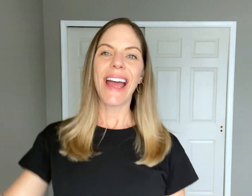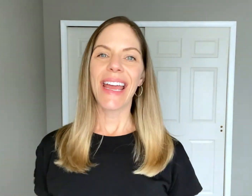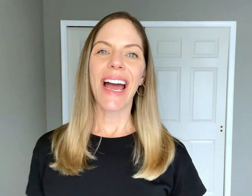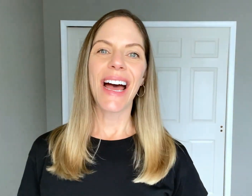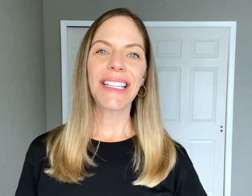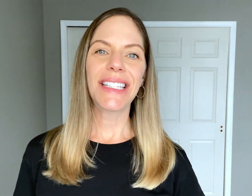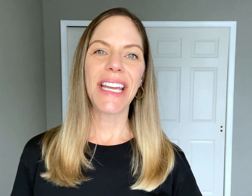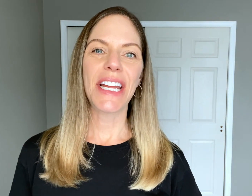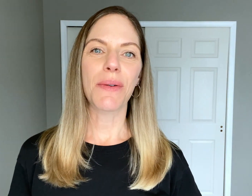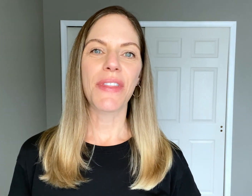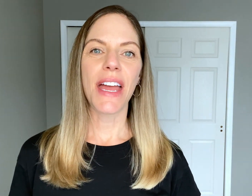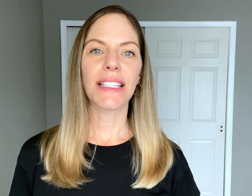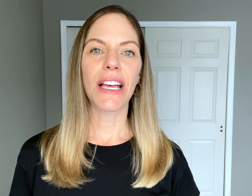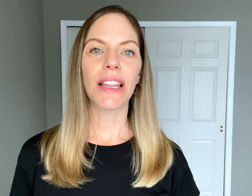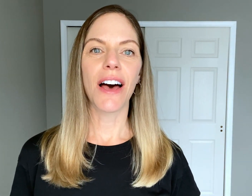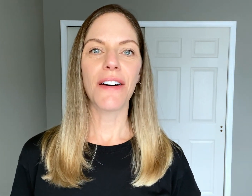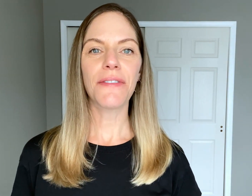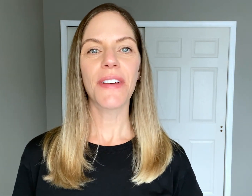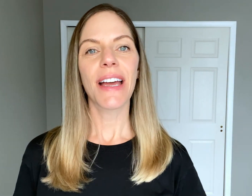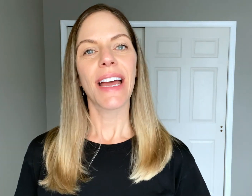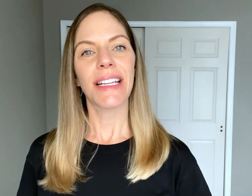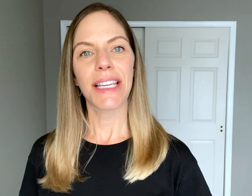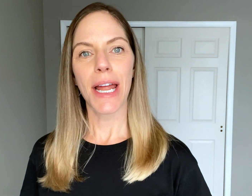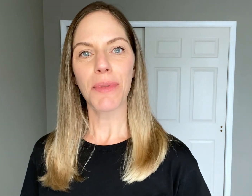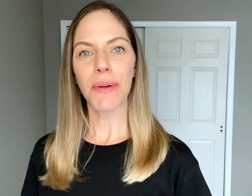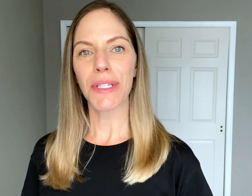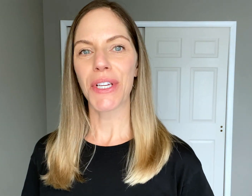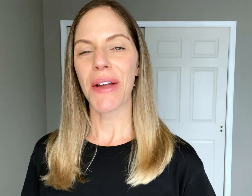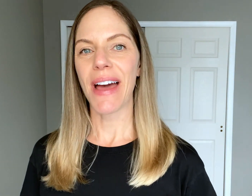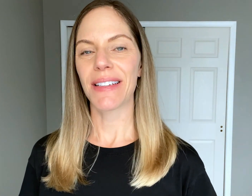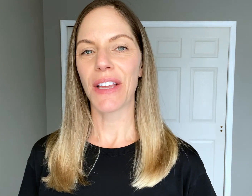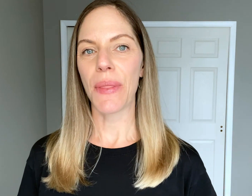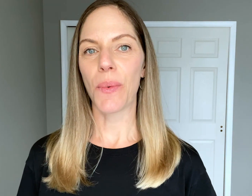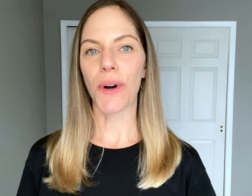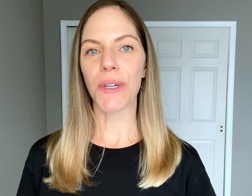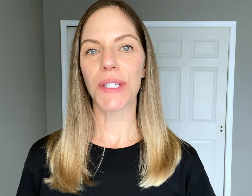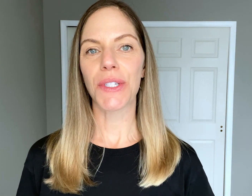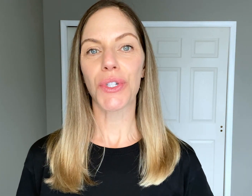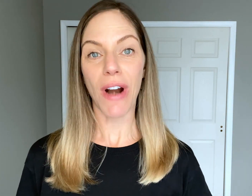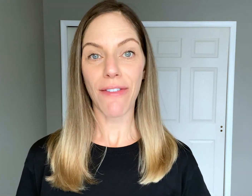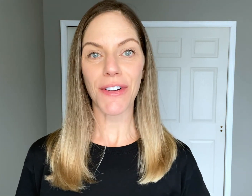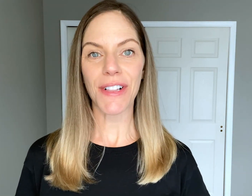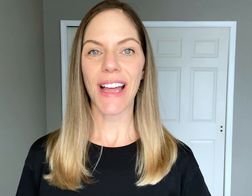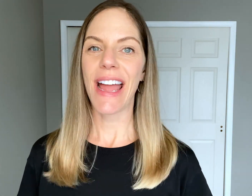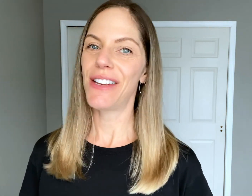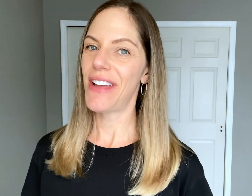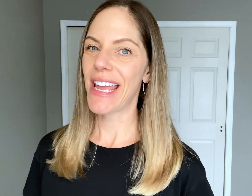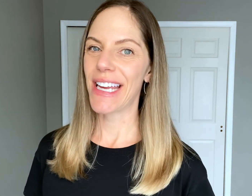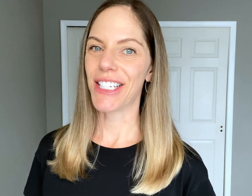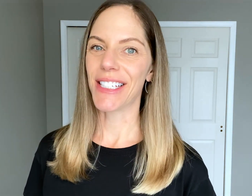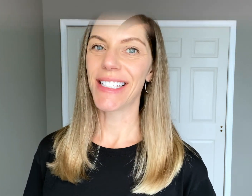Hey guys, Dana here with ASL LOVE and today I'm going to show you how to sign the words: TRAVEL and VACATION.